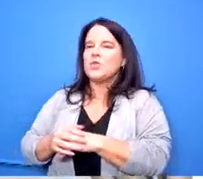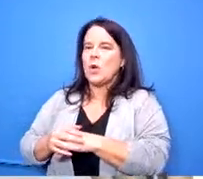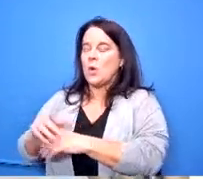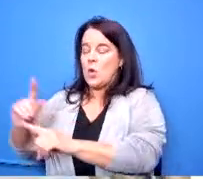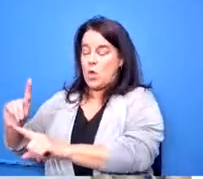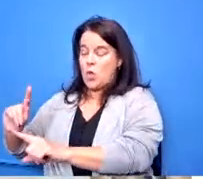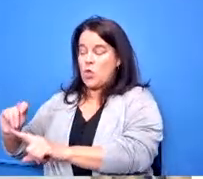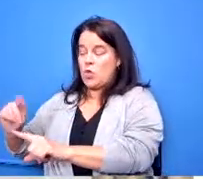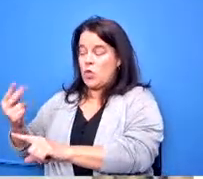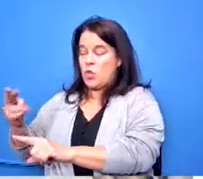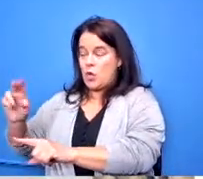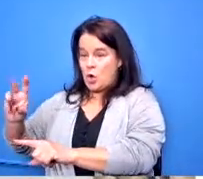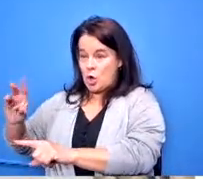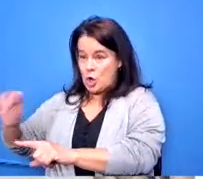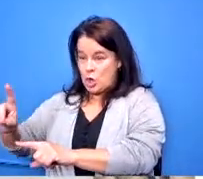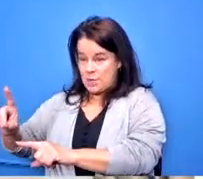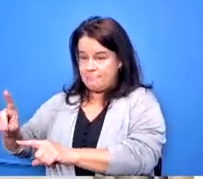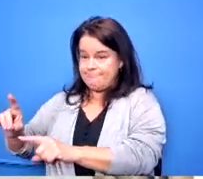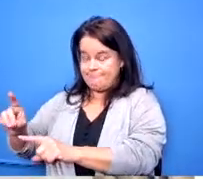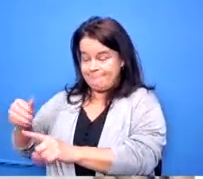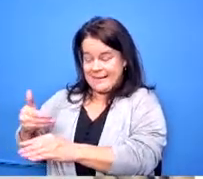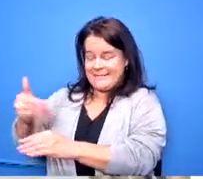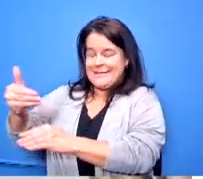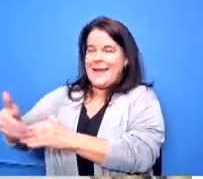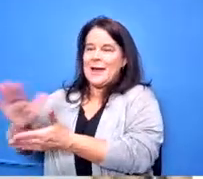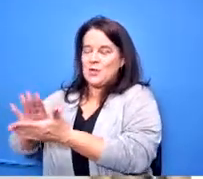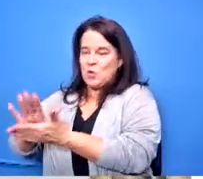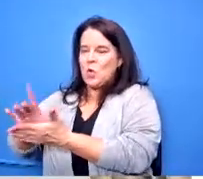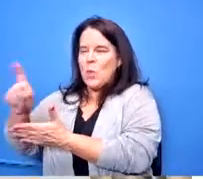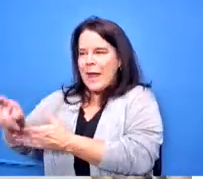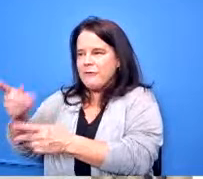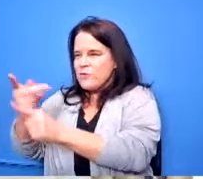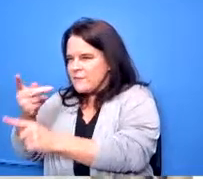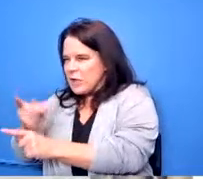that we have to work through to figure out what is it really going to be a stem school because